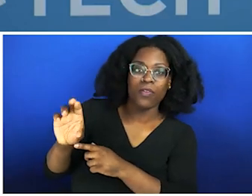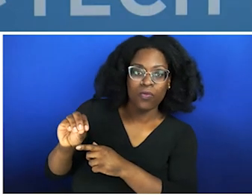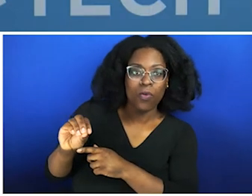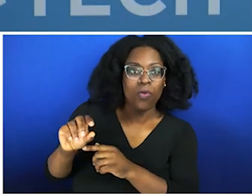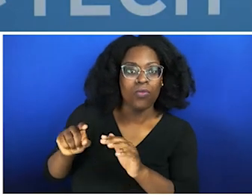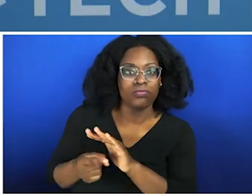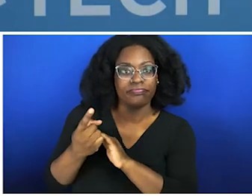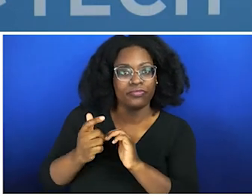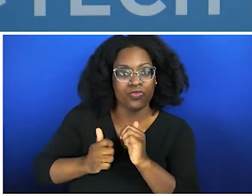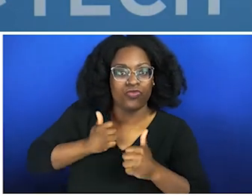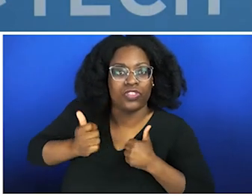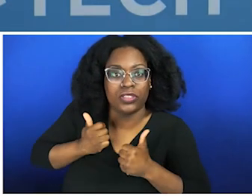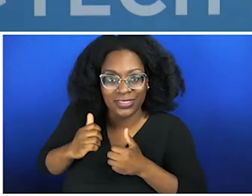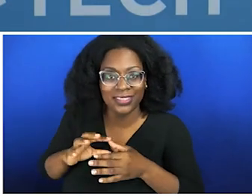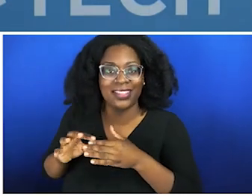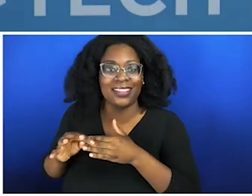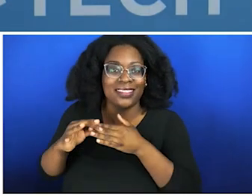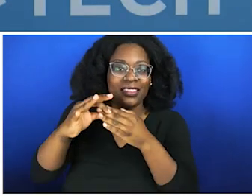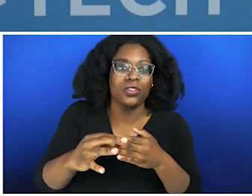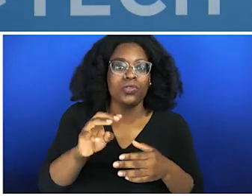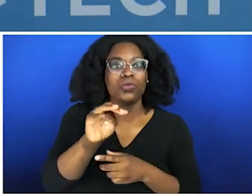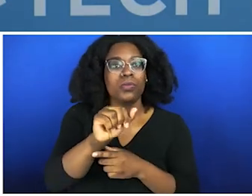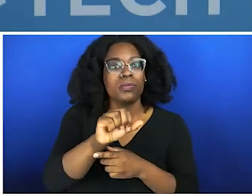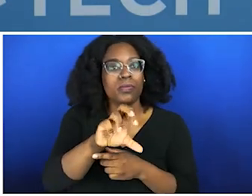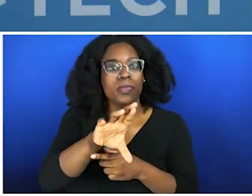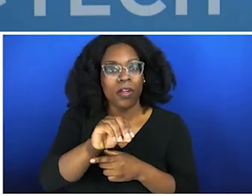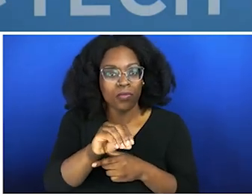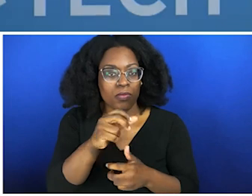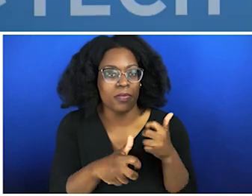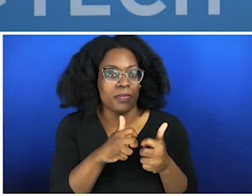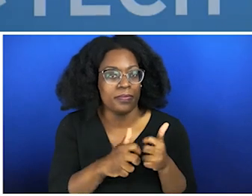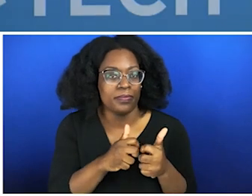rain. It manifests through our everyday behaviors, actions, and thought patterns.